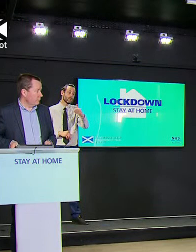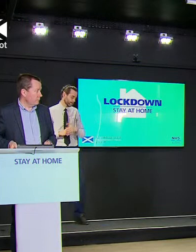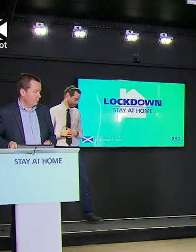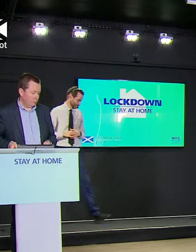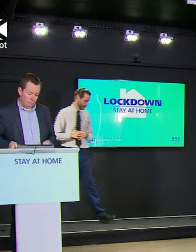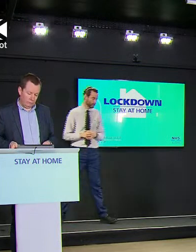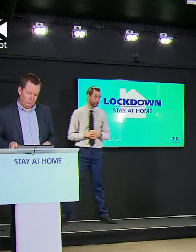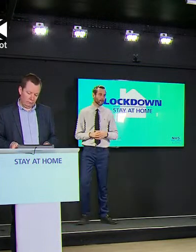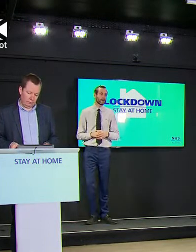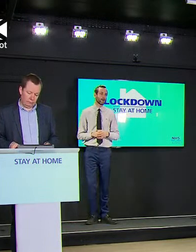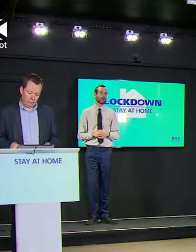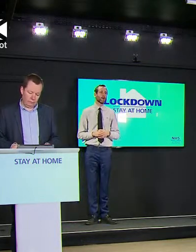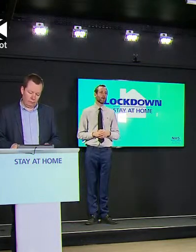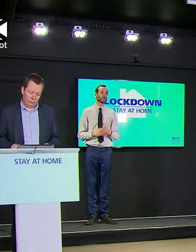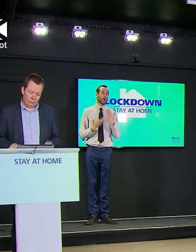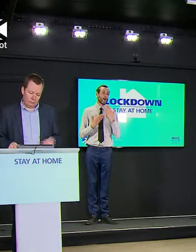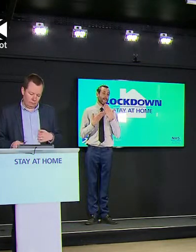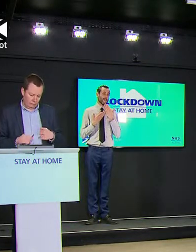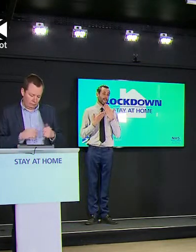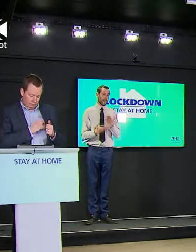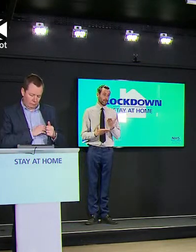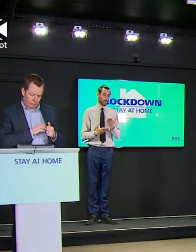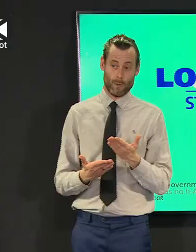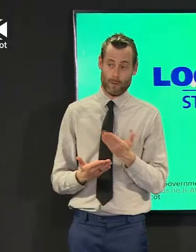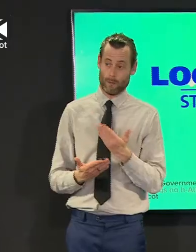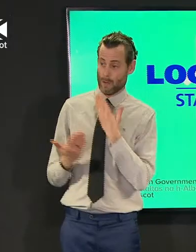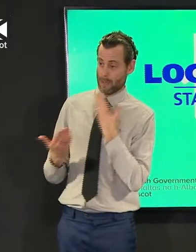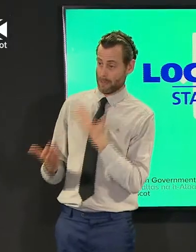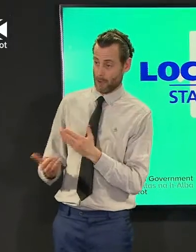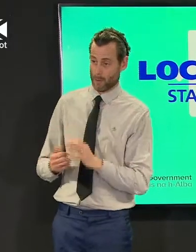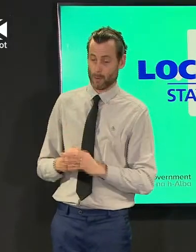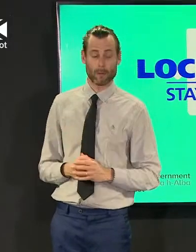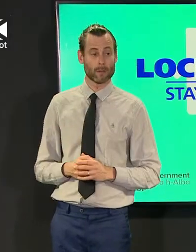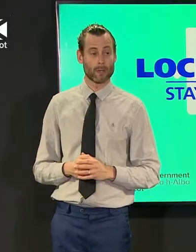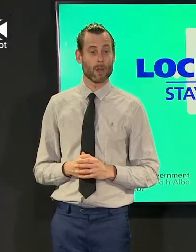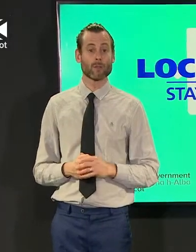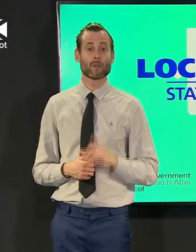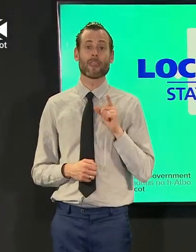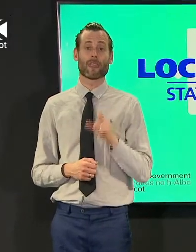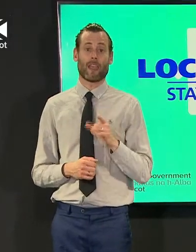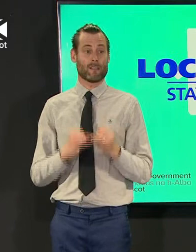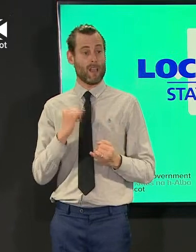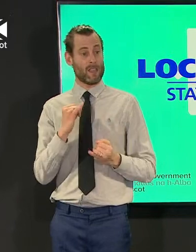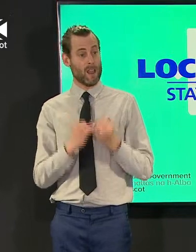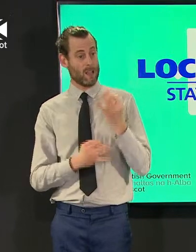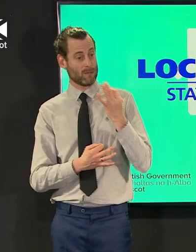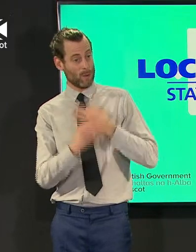thank you very much thanks jason and uh that's the last of our journalists questions this morning so